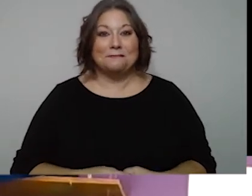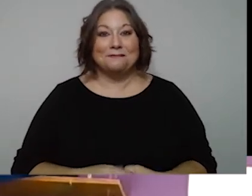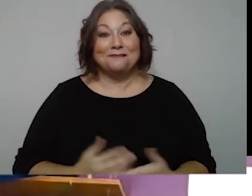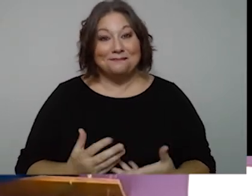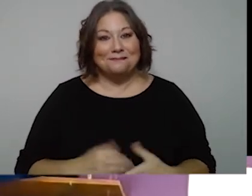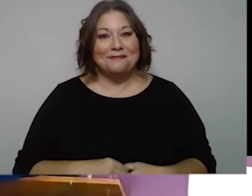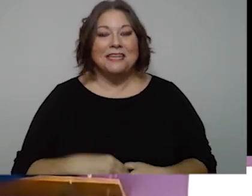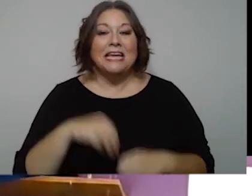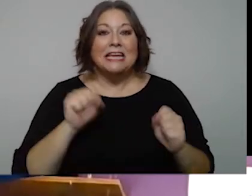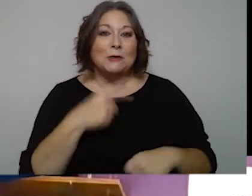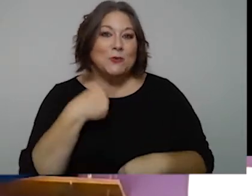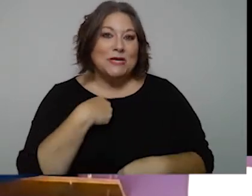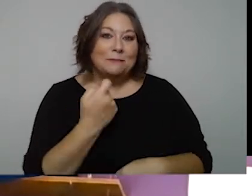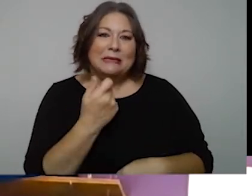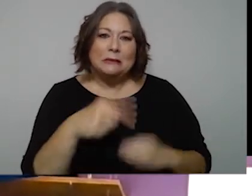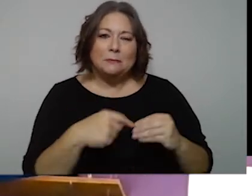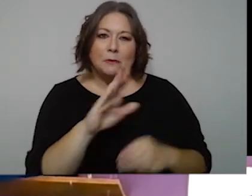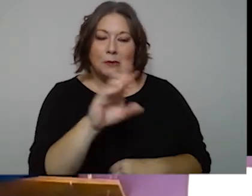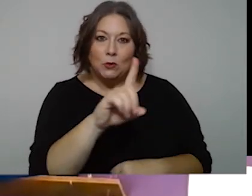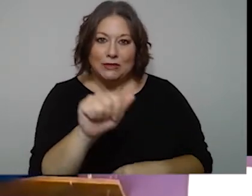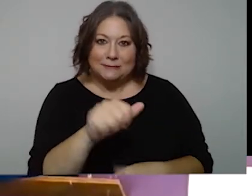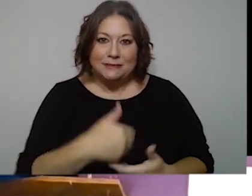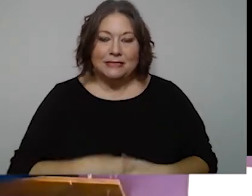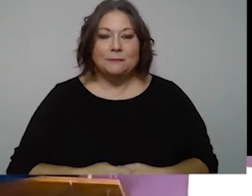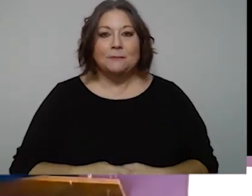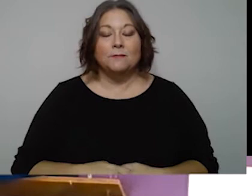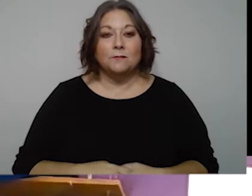Max: Yeah. Could you tell me a little bit about your disability?